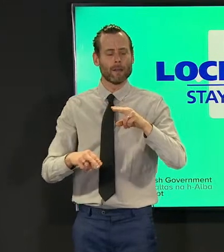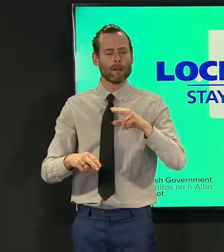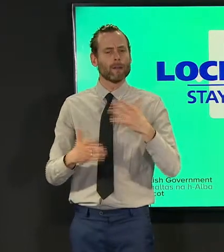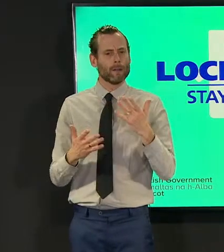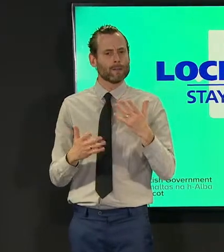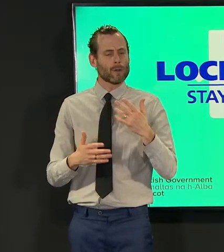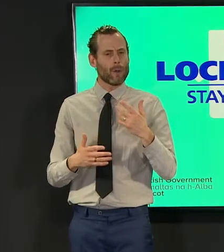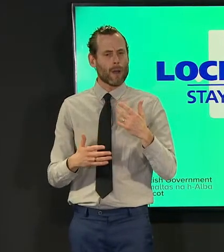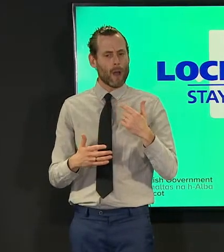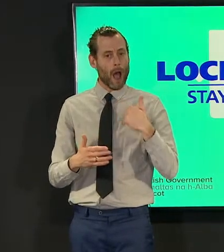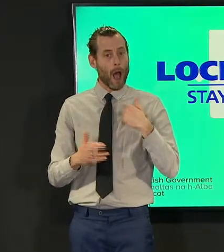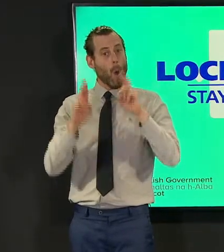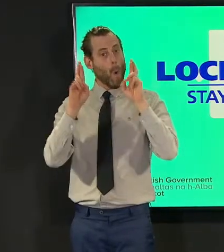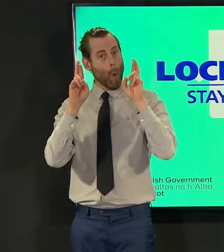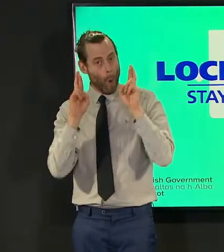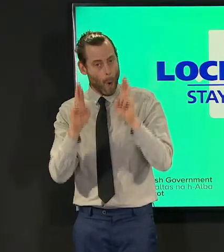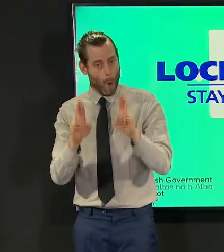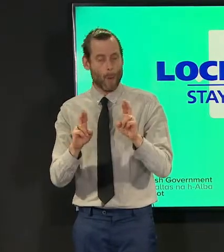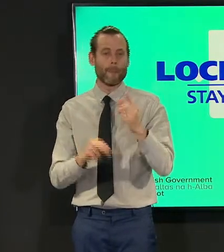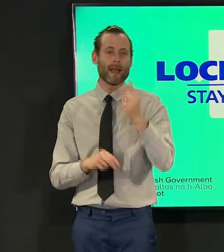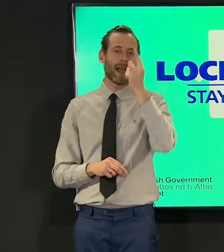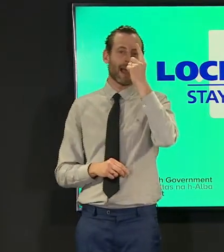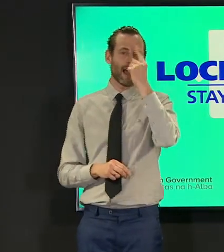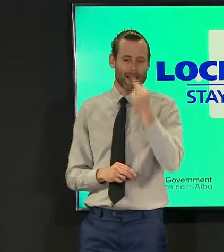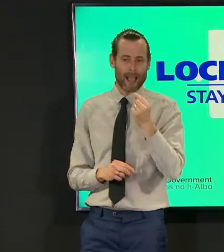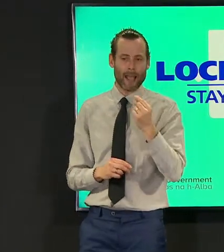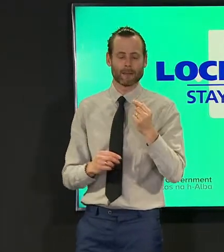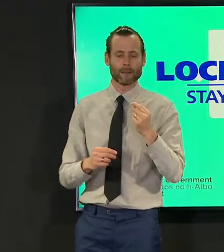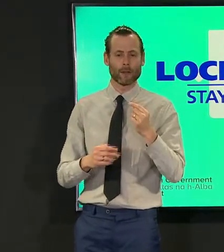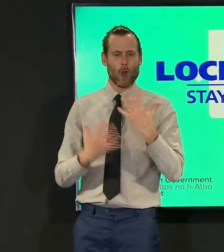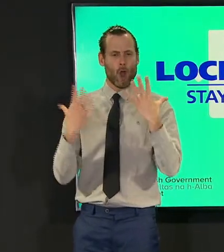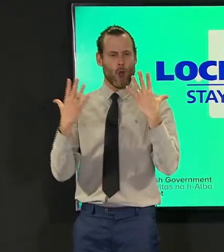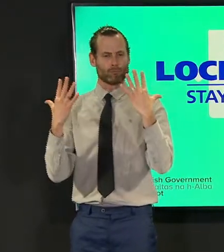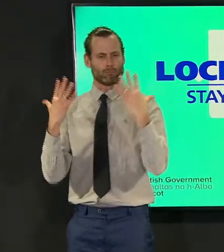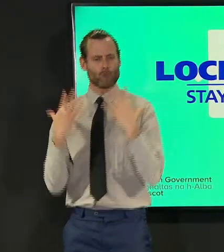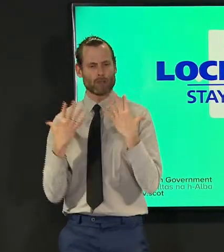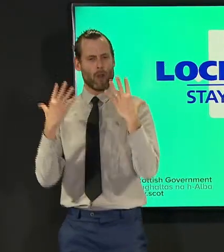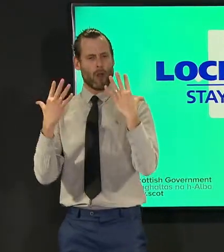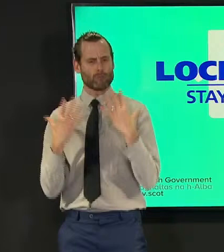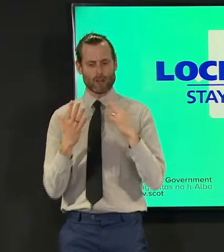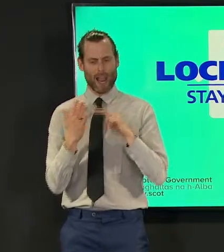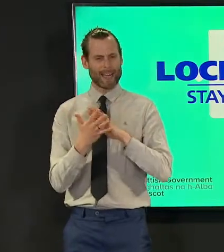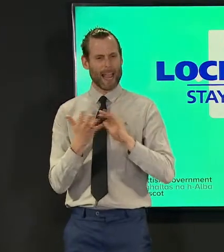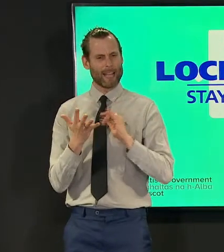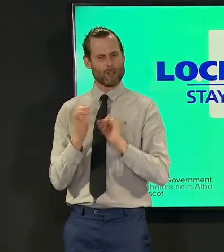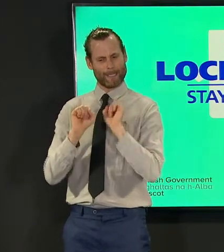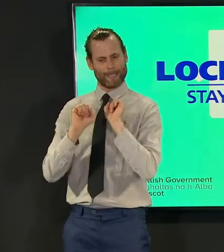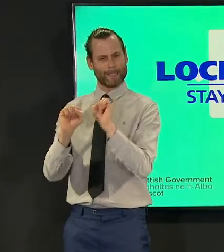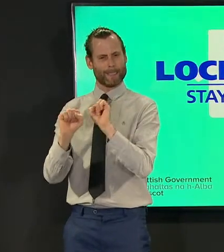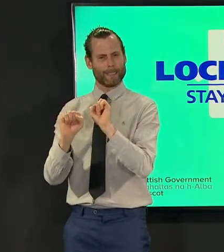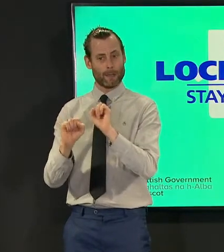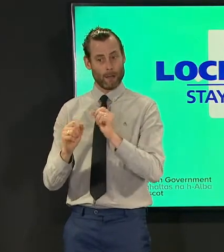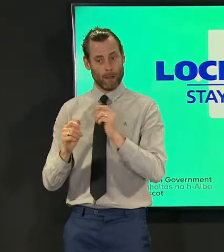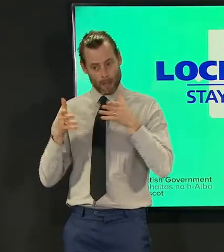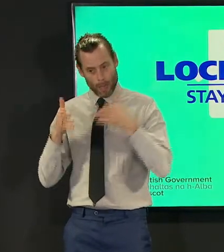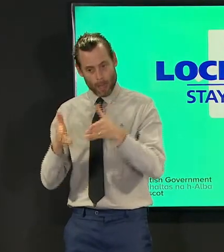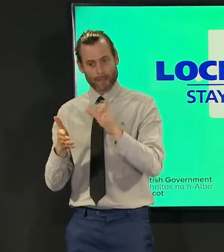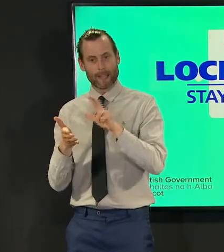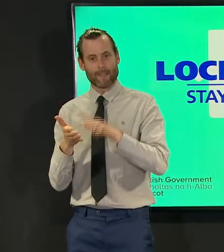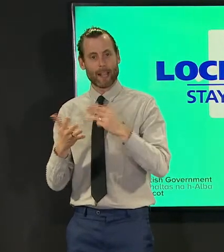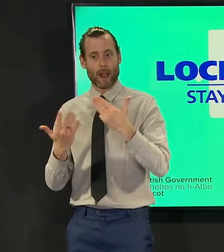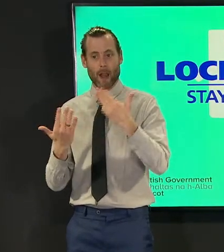are able to turn down the dial a bit in how the nhs has to deal with covid-related healthcare and